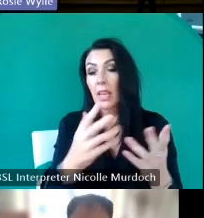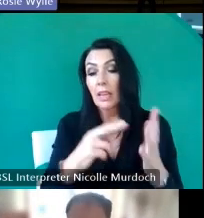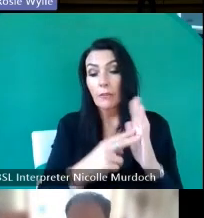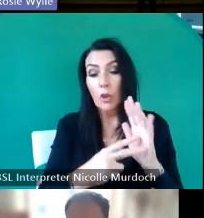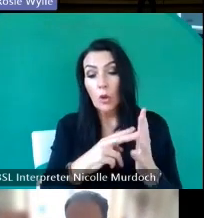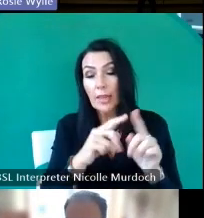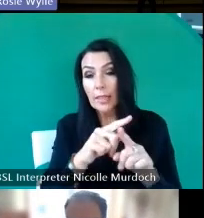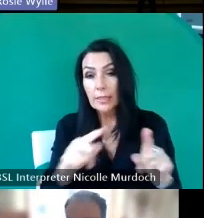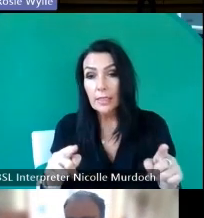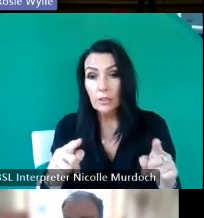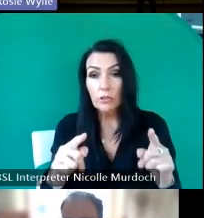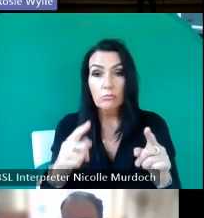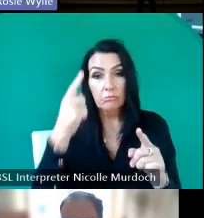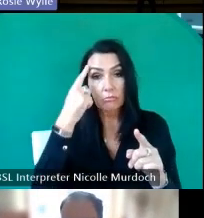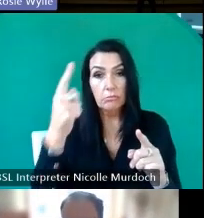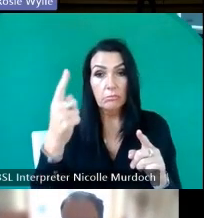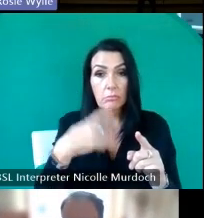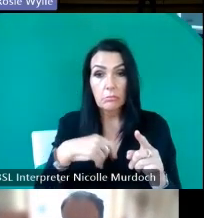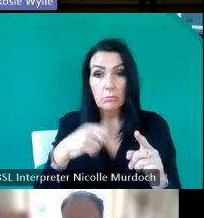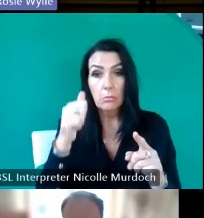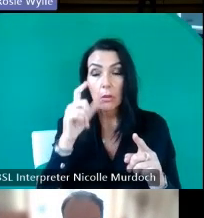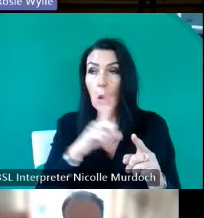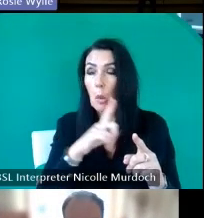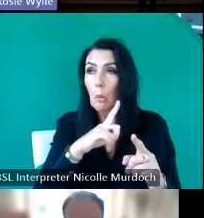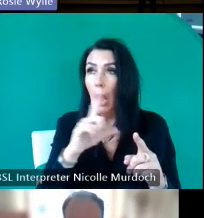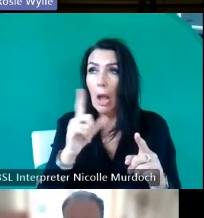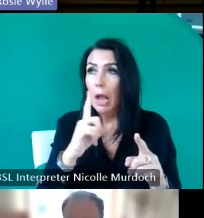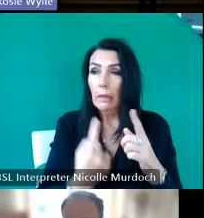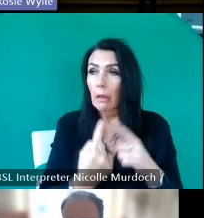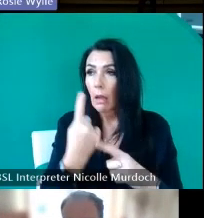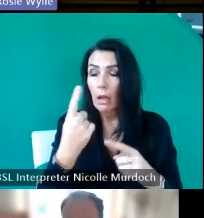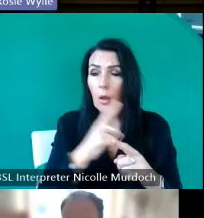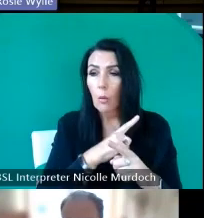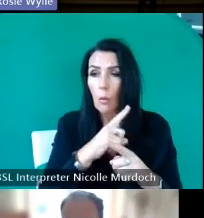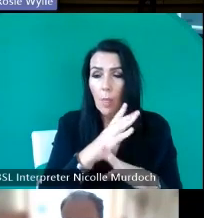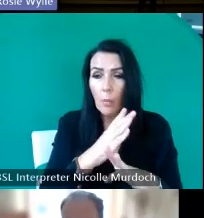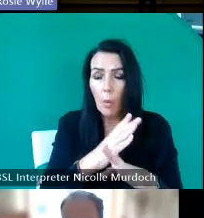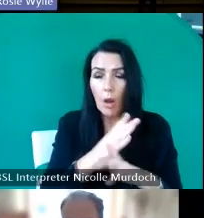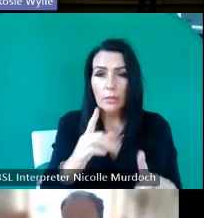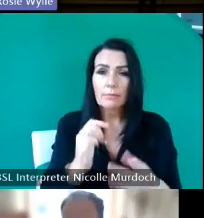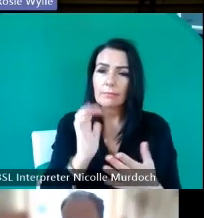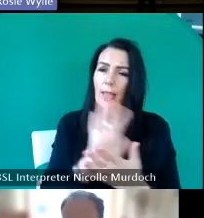you don't want to know why chat GPT works the way it does happy to help happy to chat and to